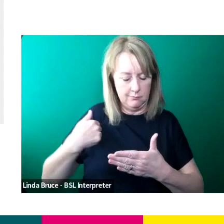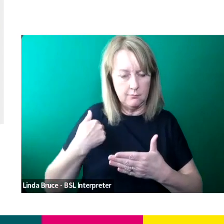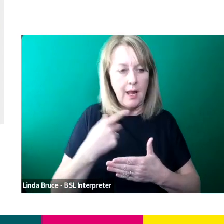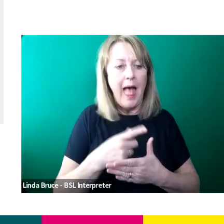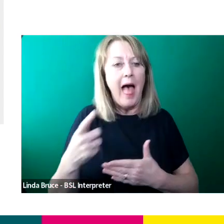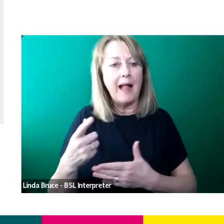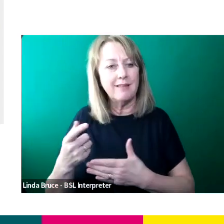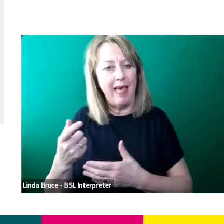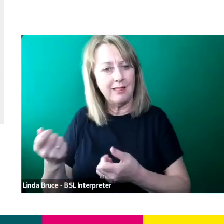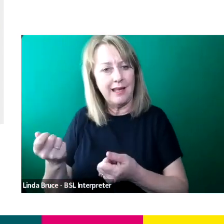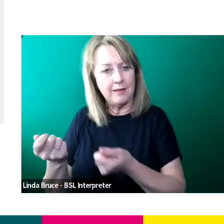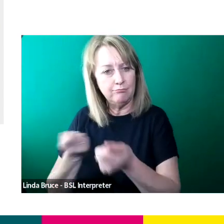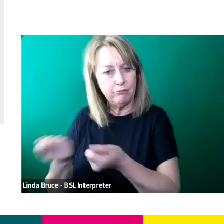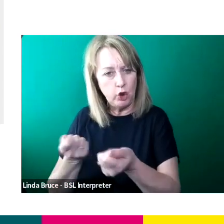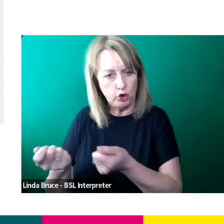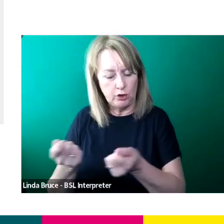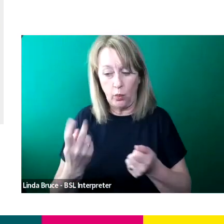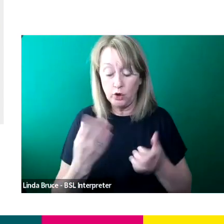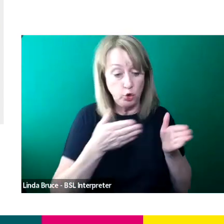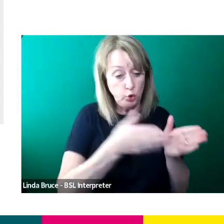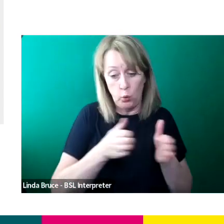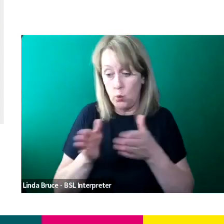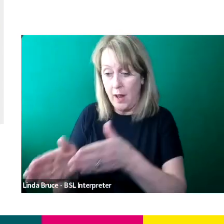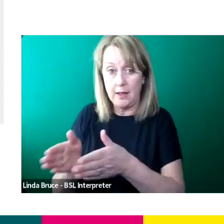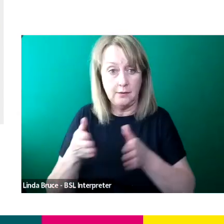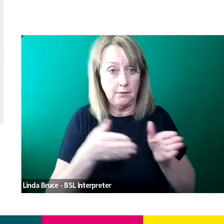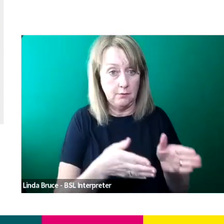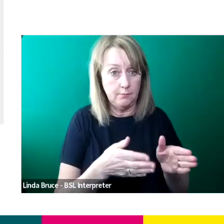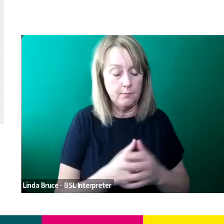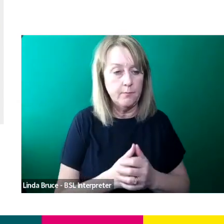So they're two routes essentially into tv.